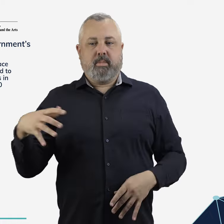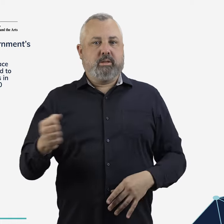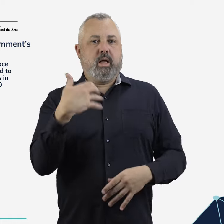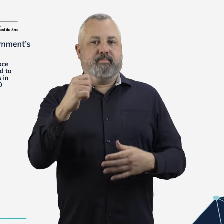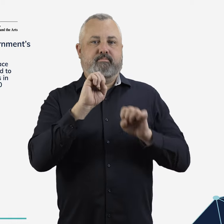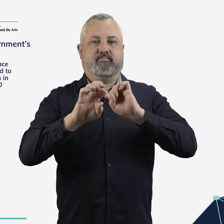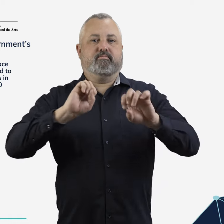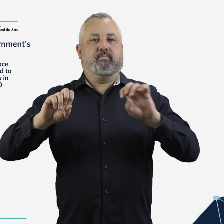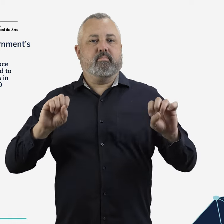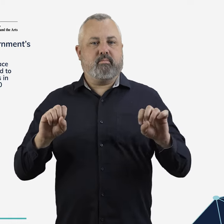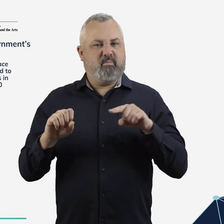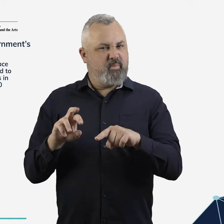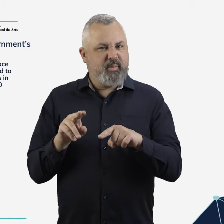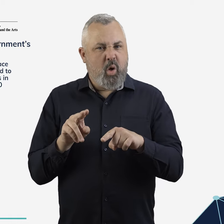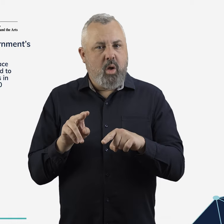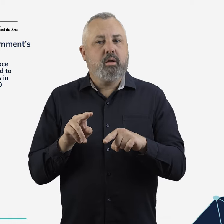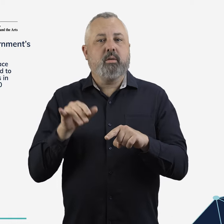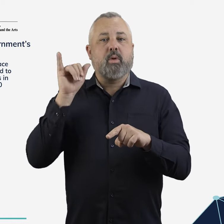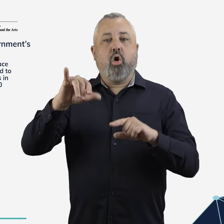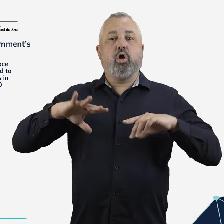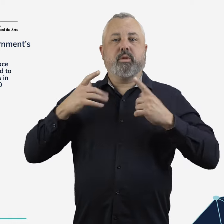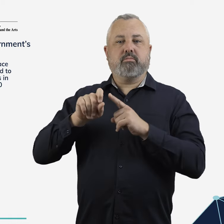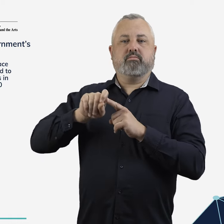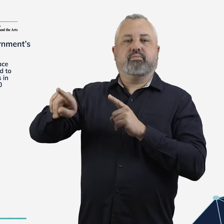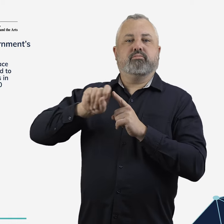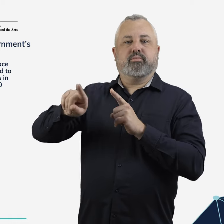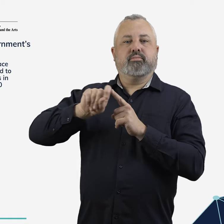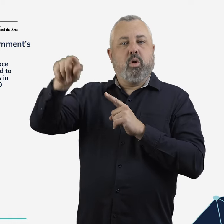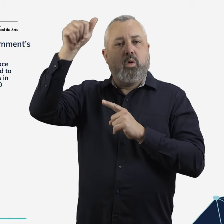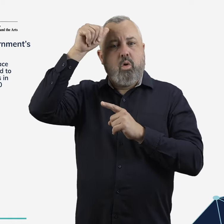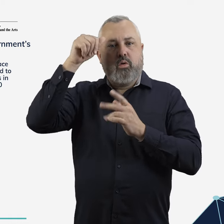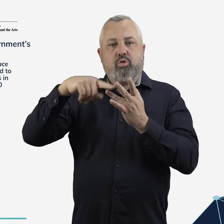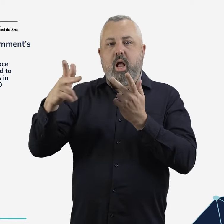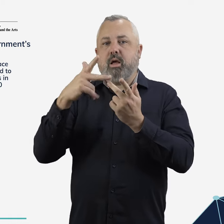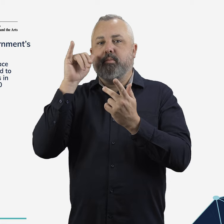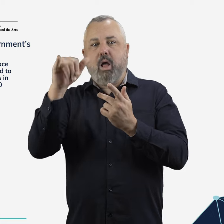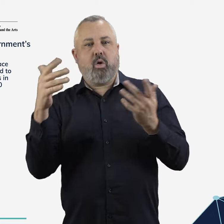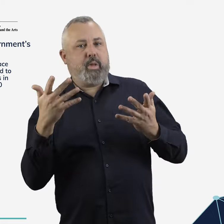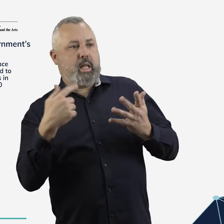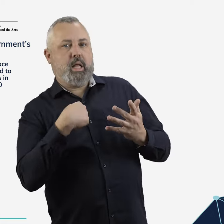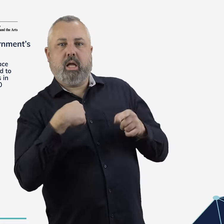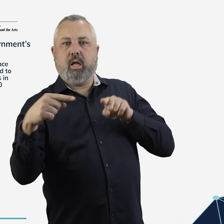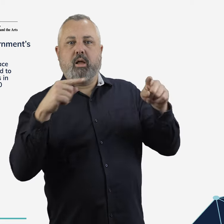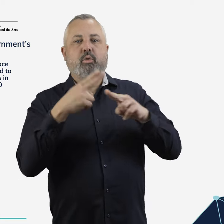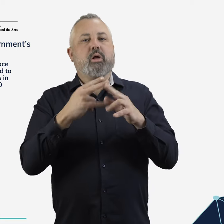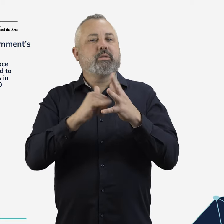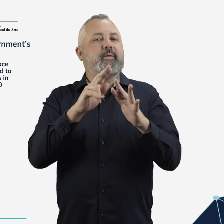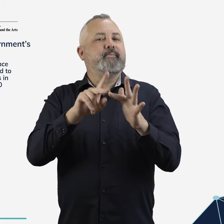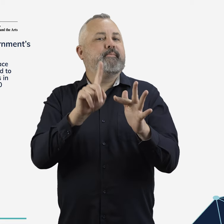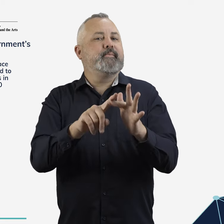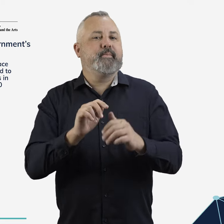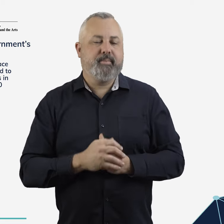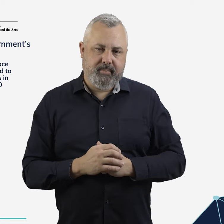location electronically – will eventually be required on all conventional aircraft in all Australian airspace.